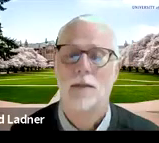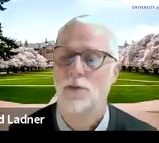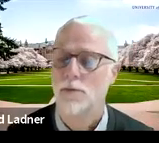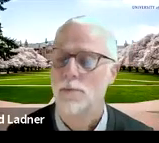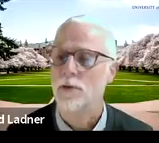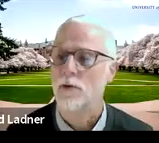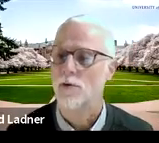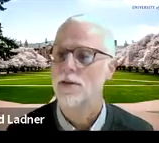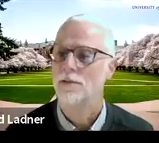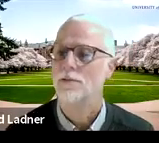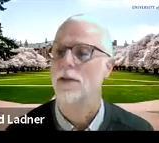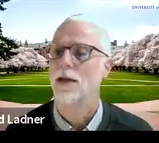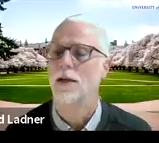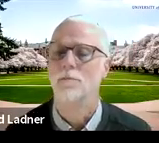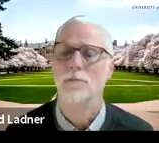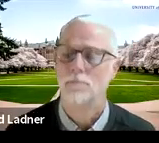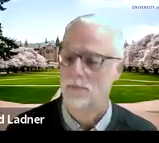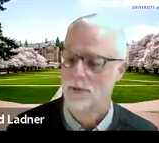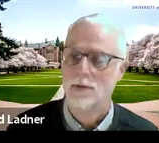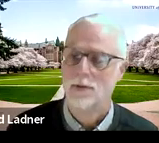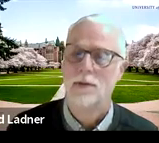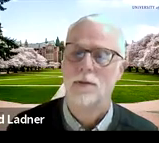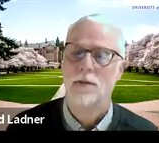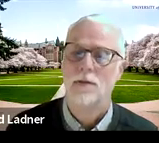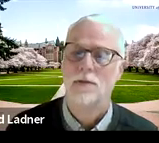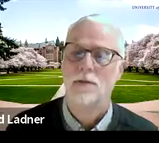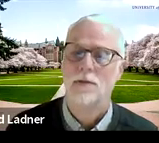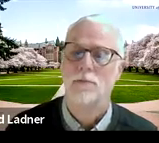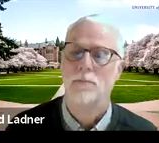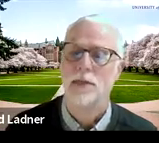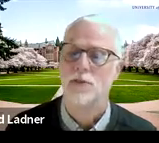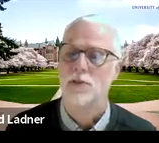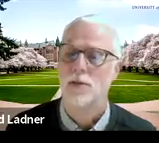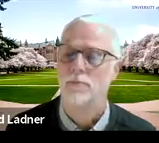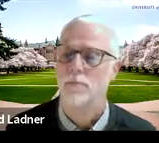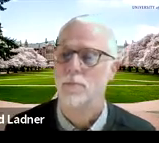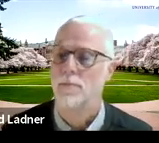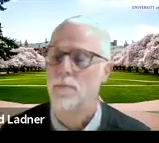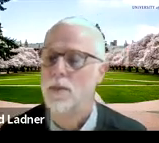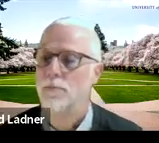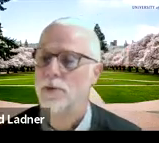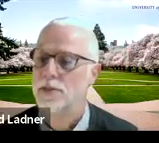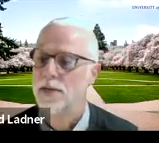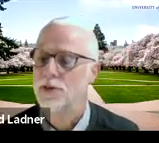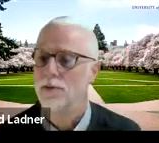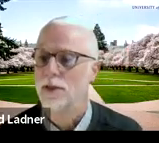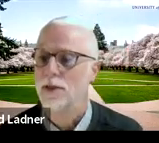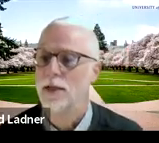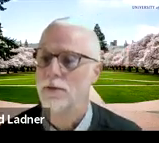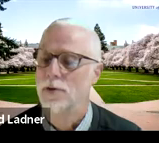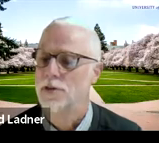So we're being recorded because this presentation, question